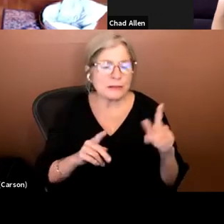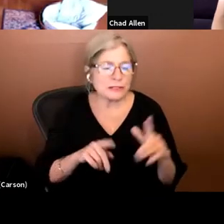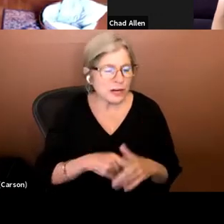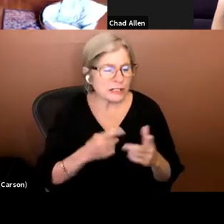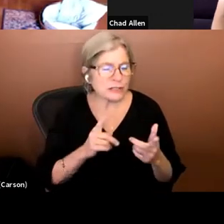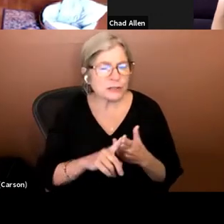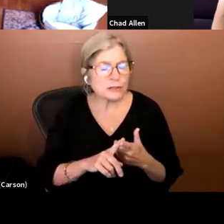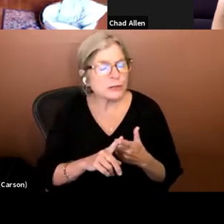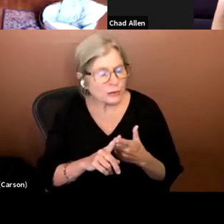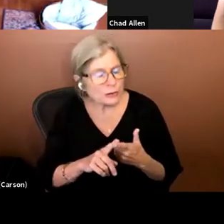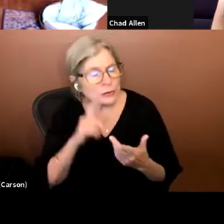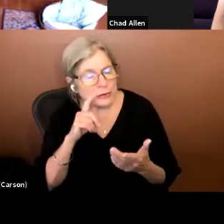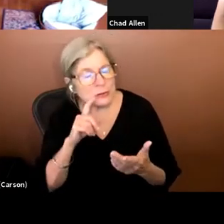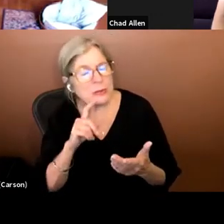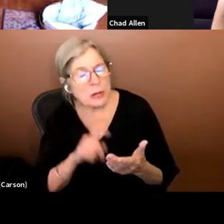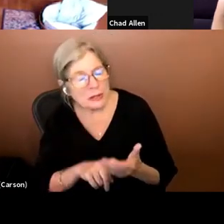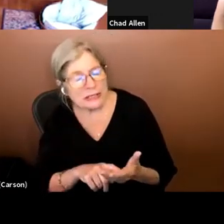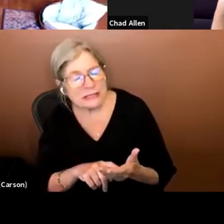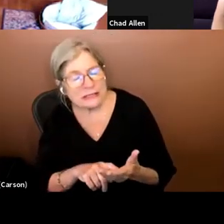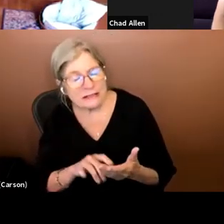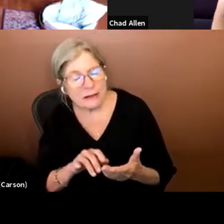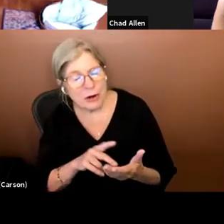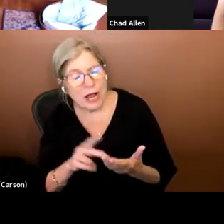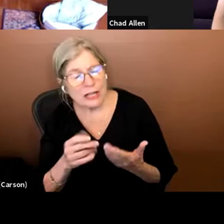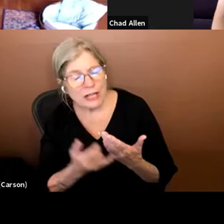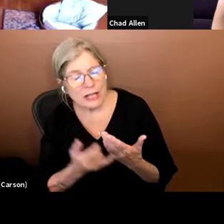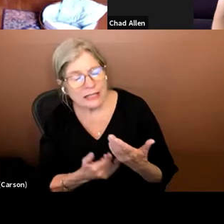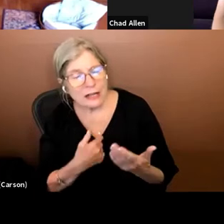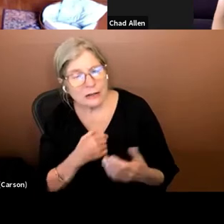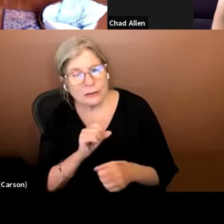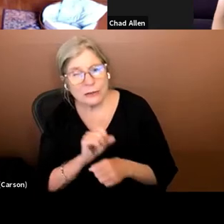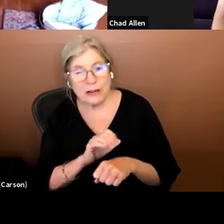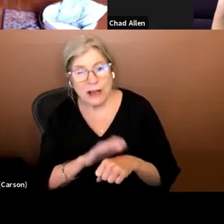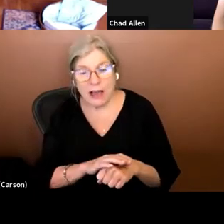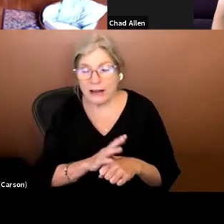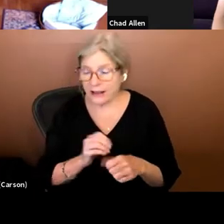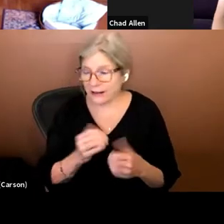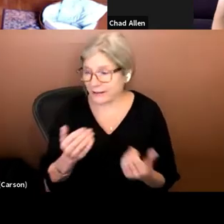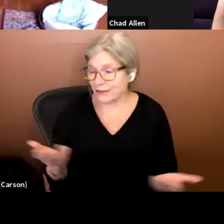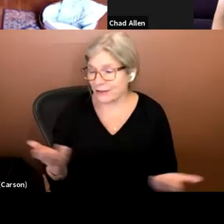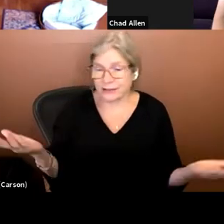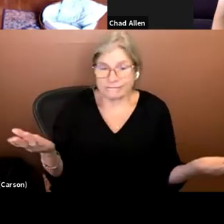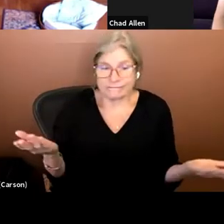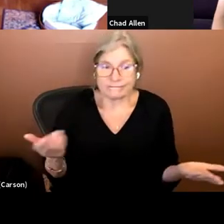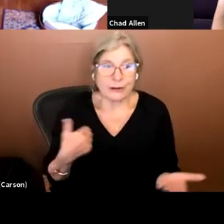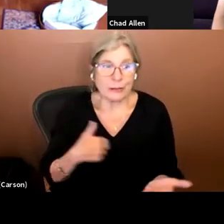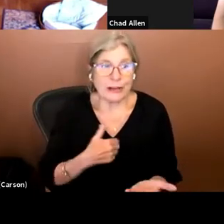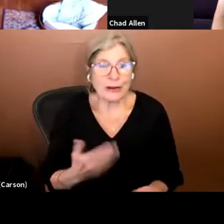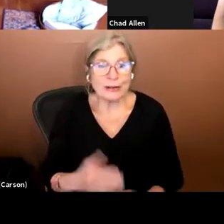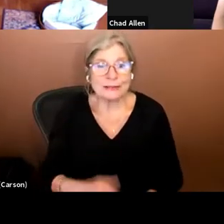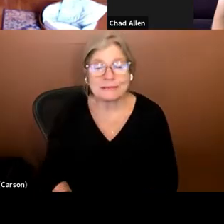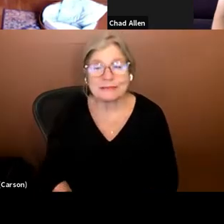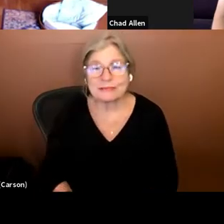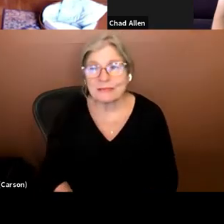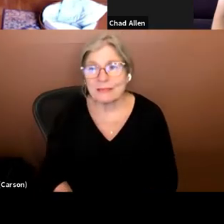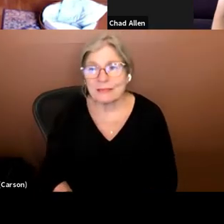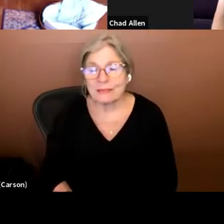notice of the project. And here we are. >>>: Excellent. Thank you, sir